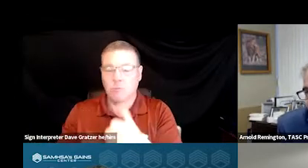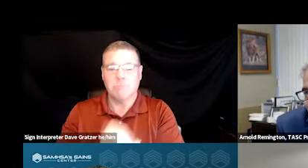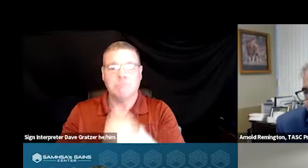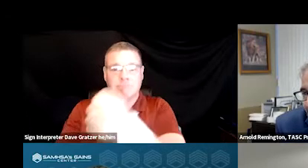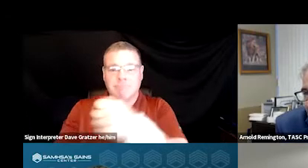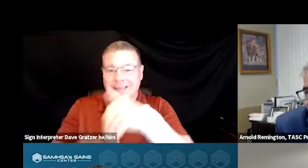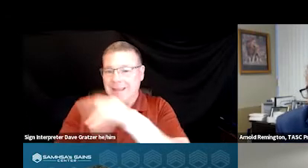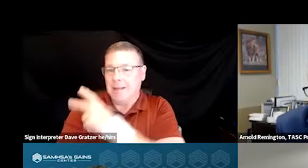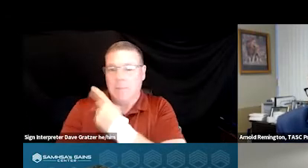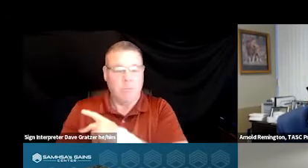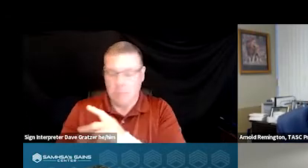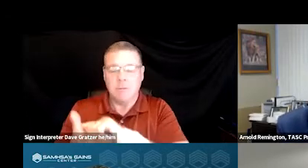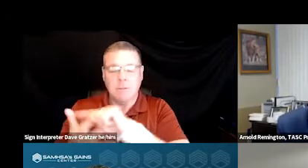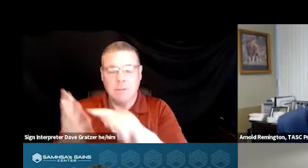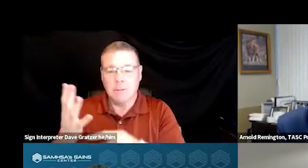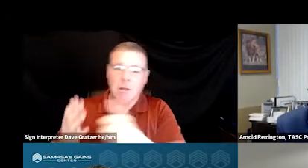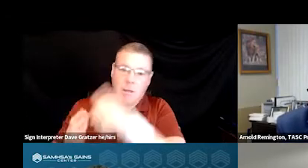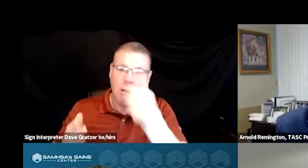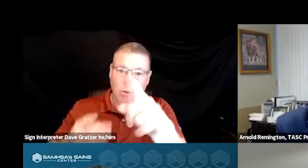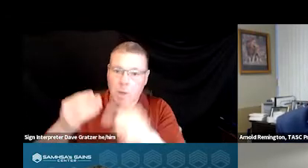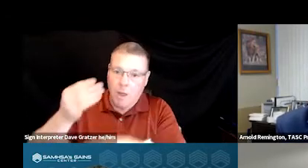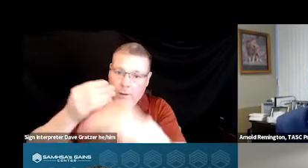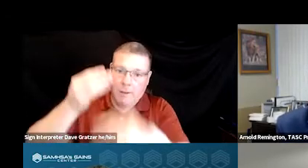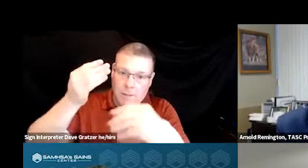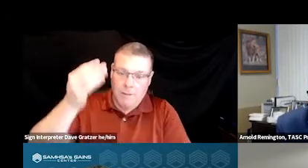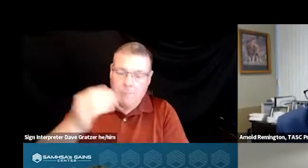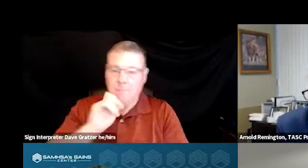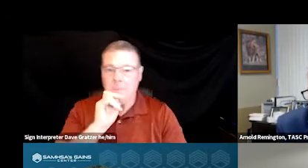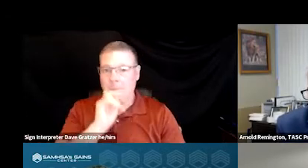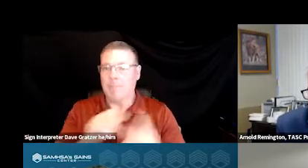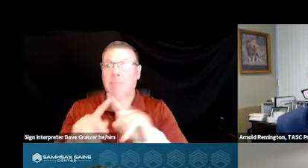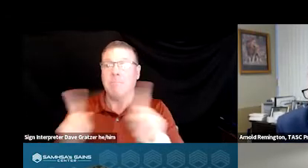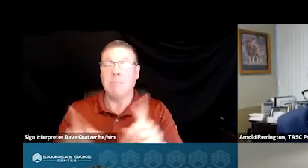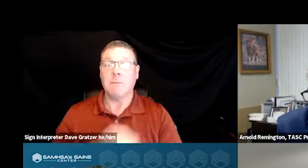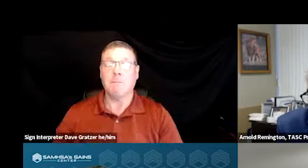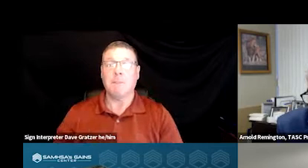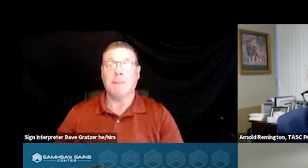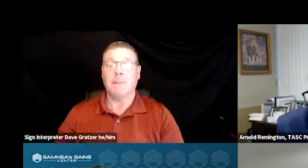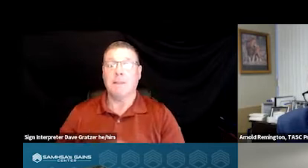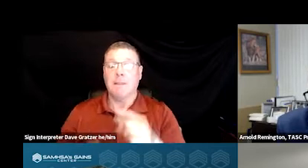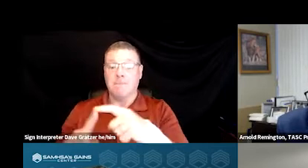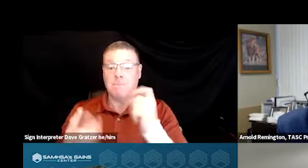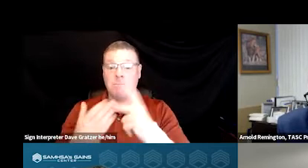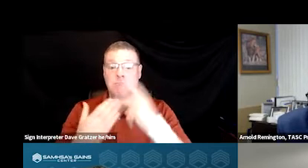So there's other factors you can look at, but I think it's from a program perspective when you're